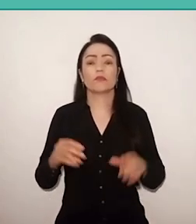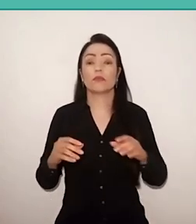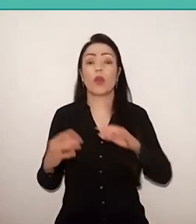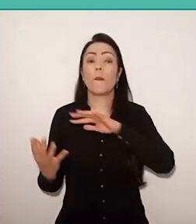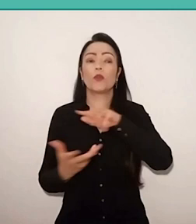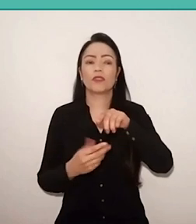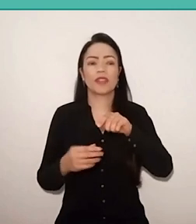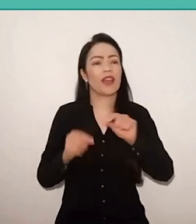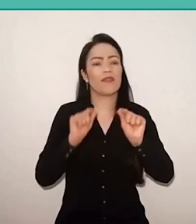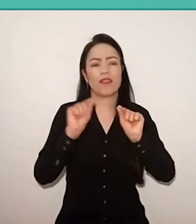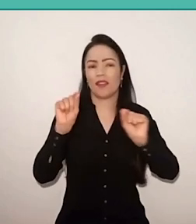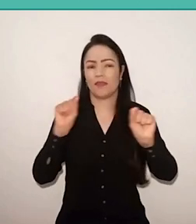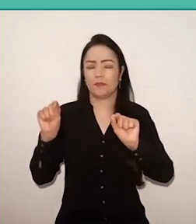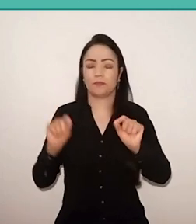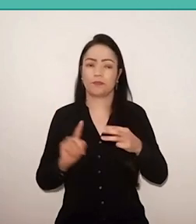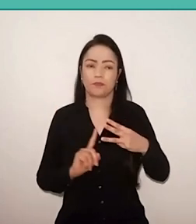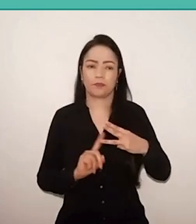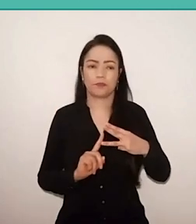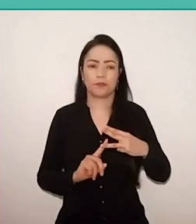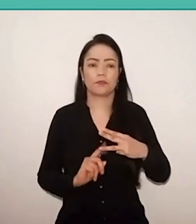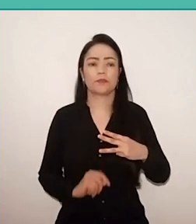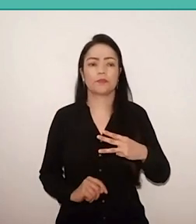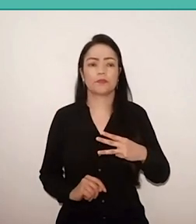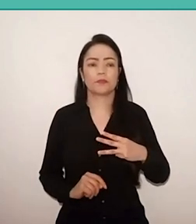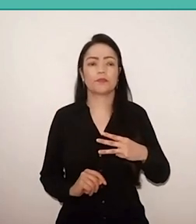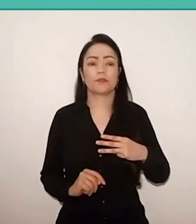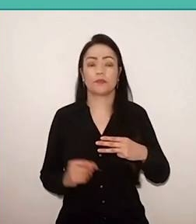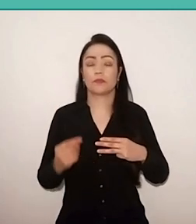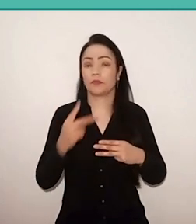The third aspect, which seems very important to me,